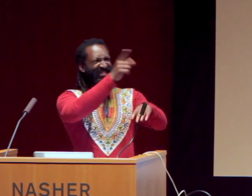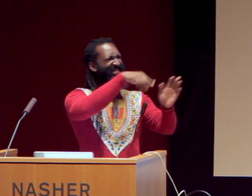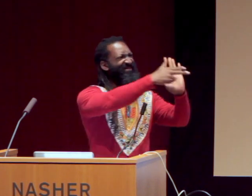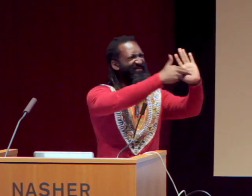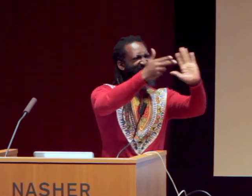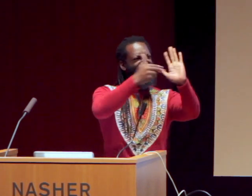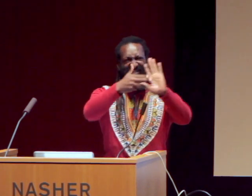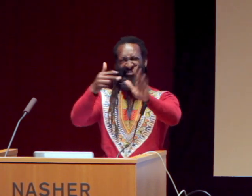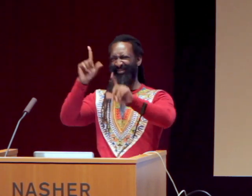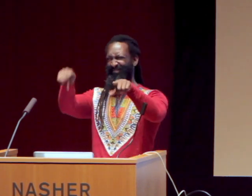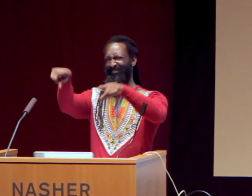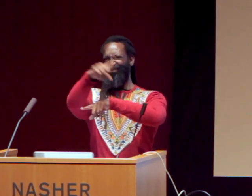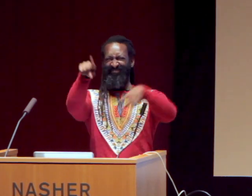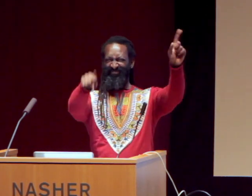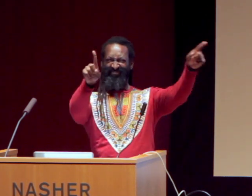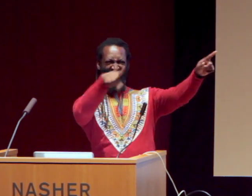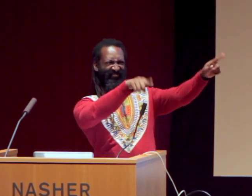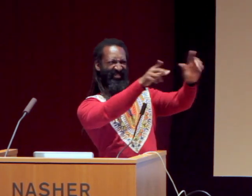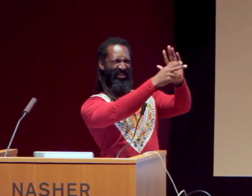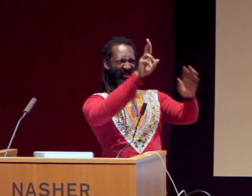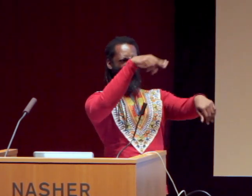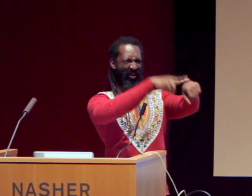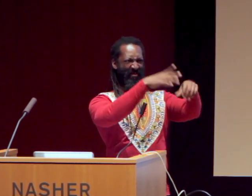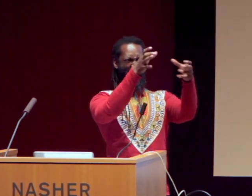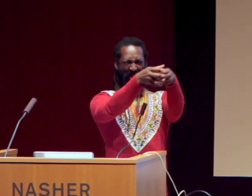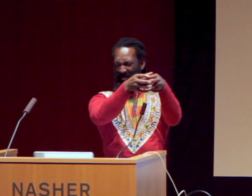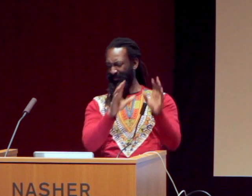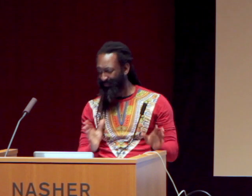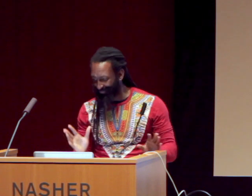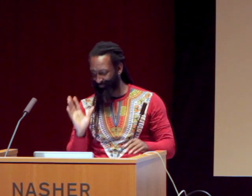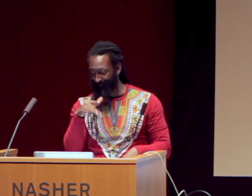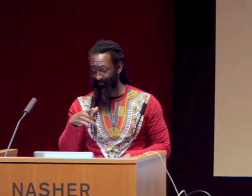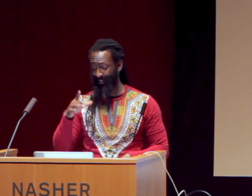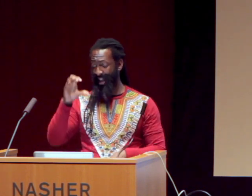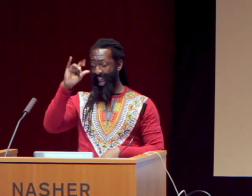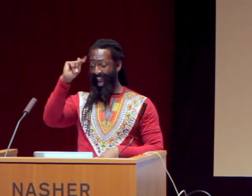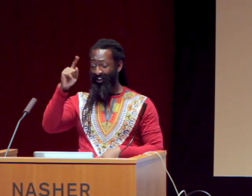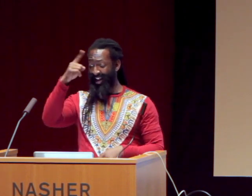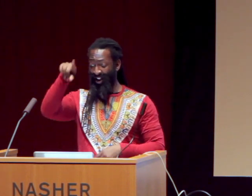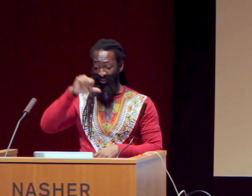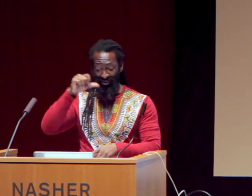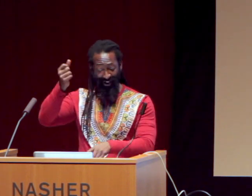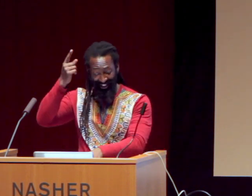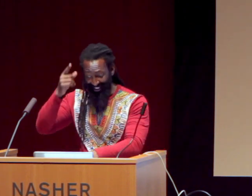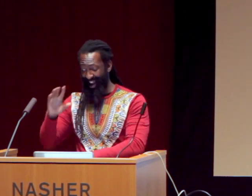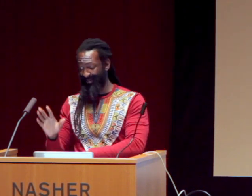So the outcast by those who command to bring “normal” power to their hand. “Oh, you need to be normal. You need to fit in a group.”